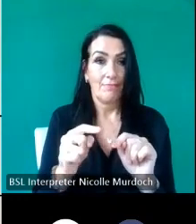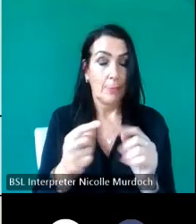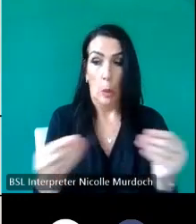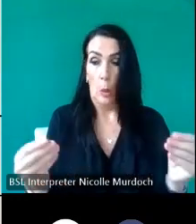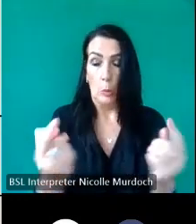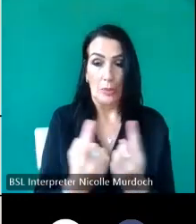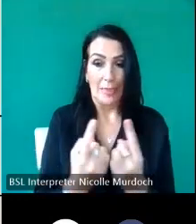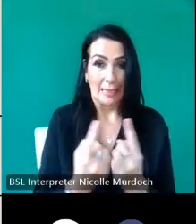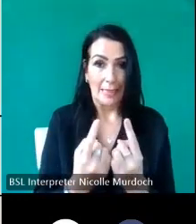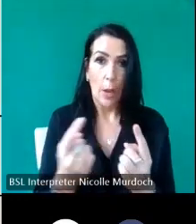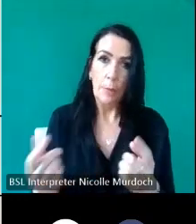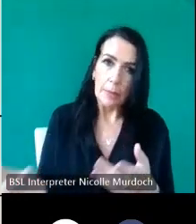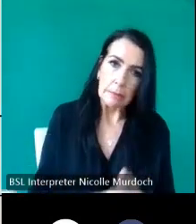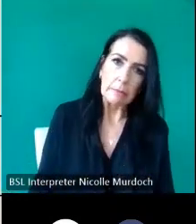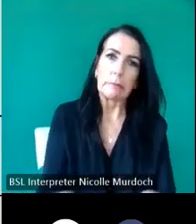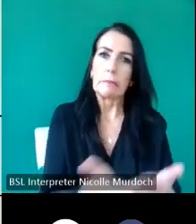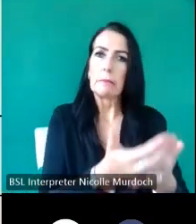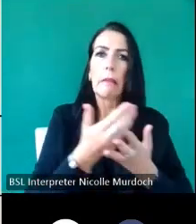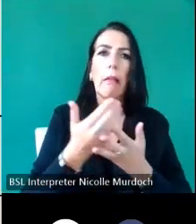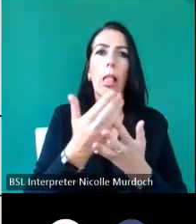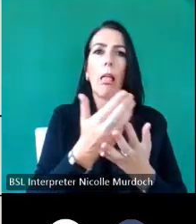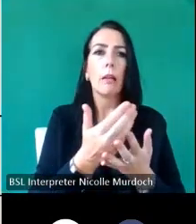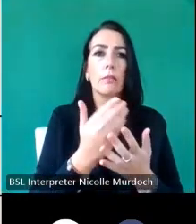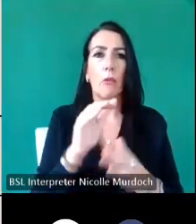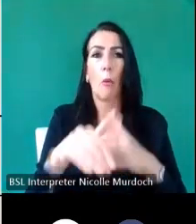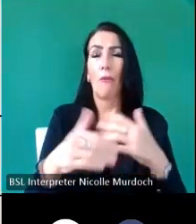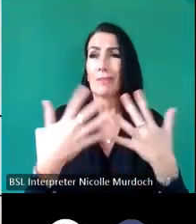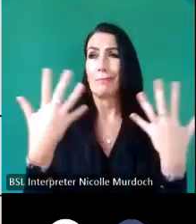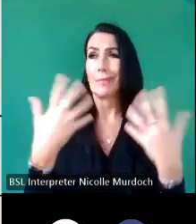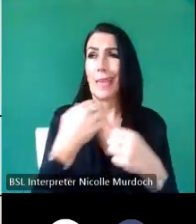been gathered there for 10 Generations or more there's one church that's threatened with closure